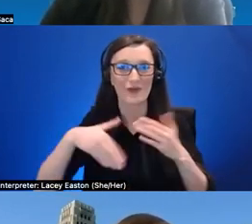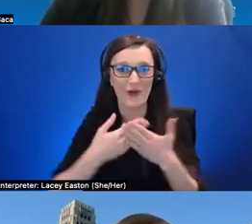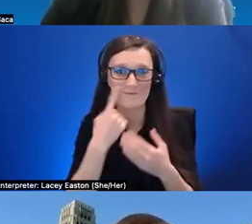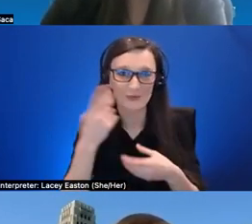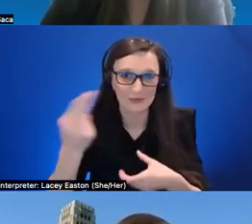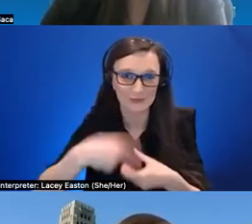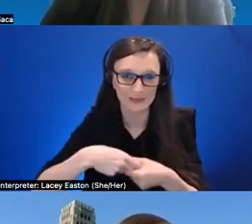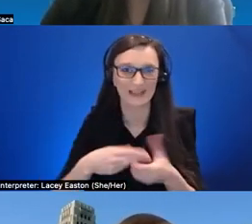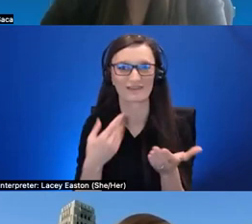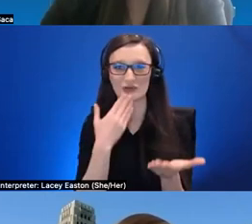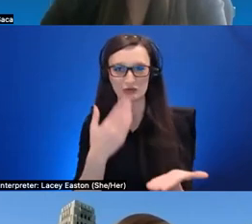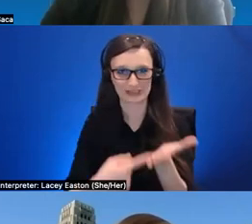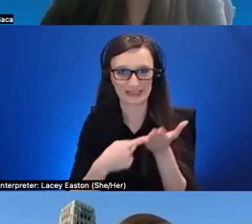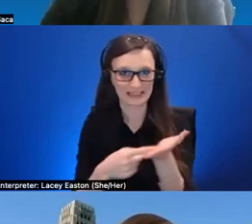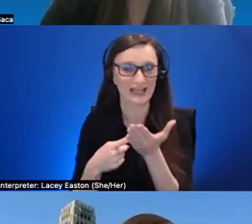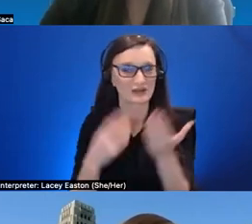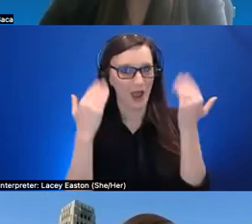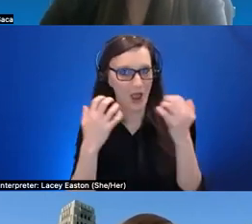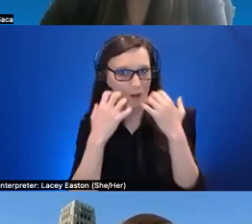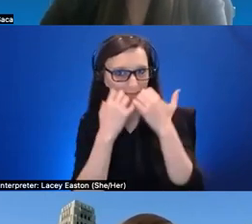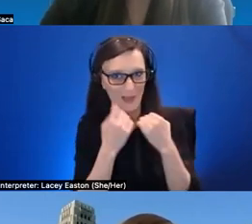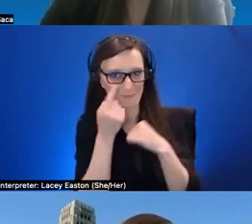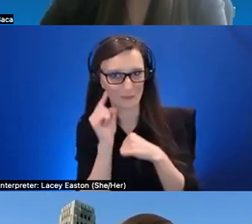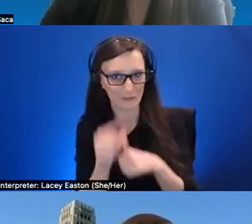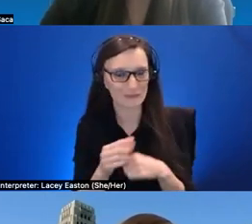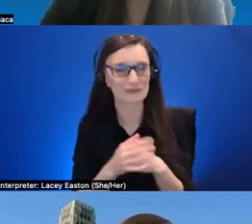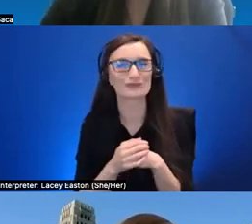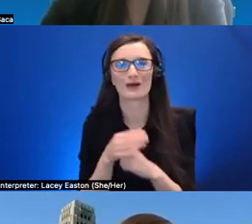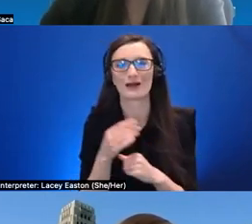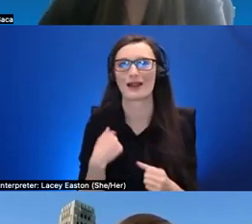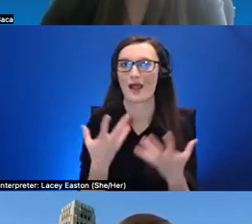i hope it was valuable um and love to connect with with anyone that's interested in this space